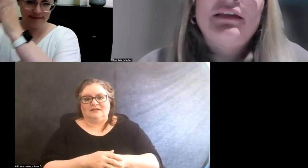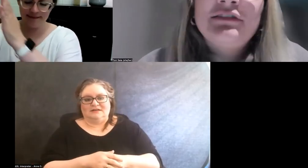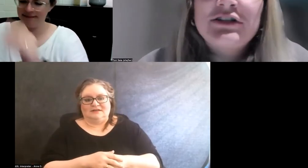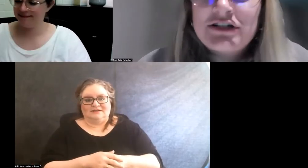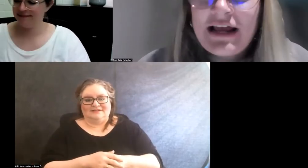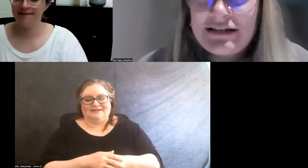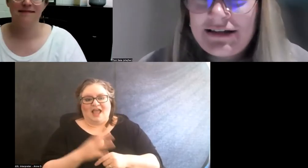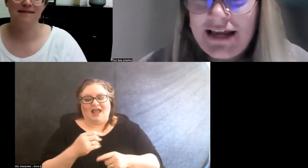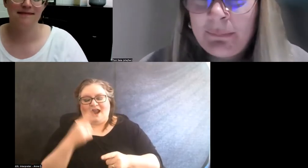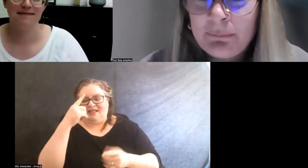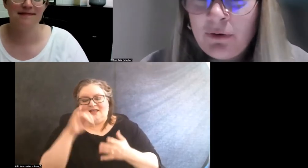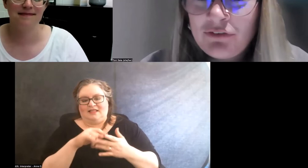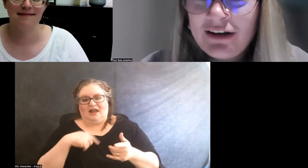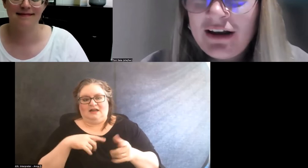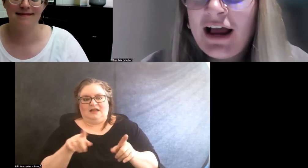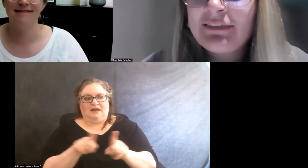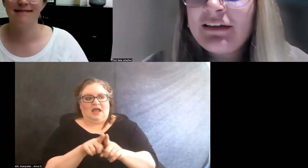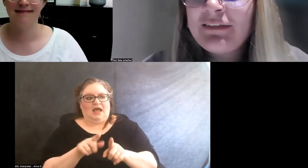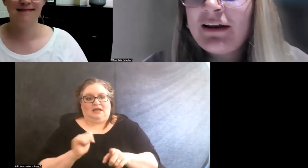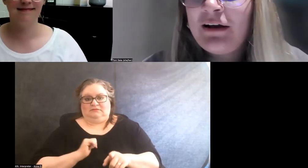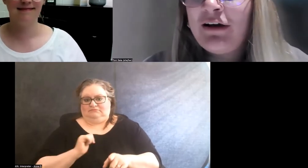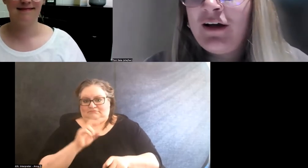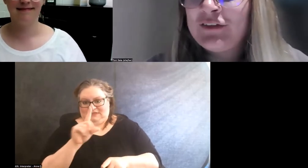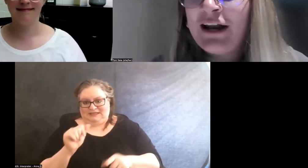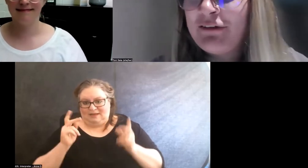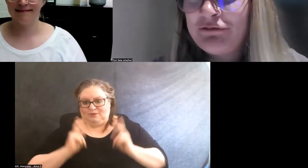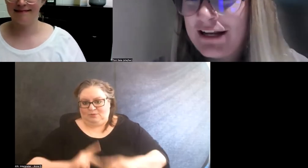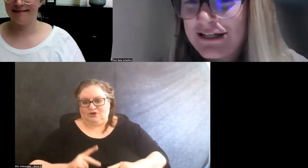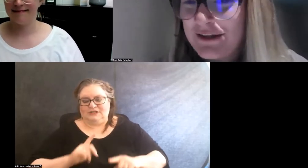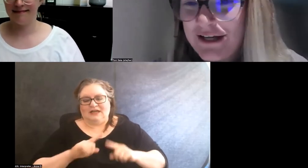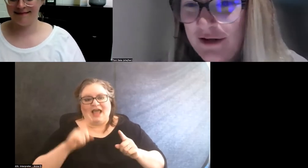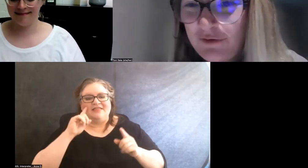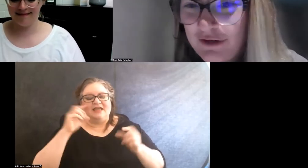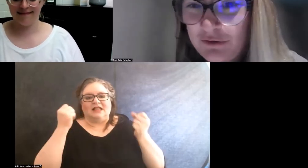And this is just as a disabled person, I think that a lot of events, and this has nothing to do,